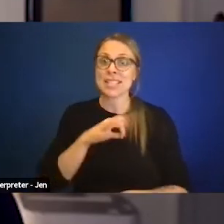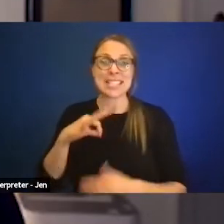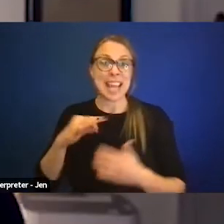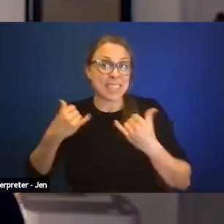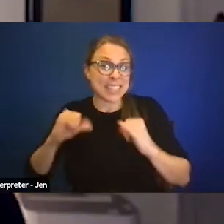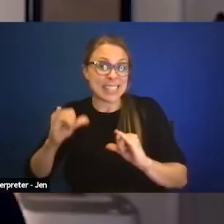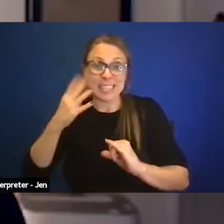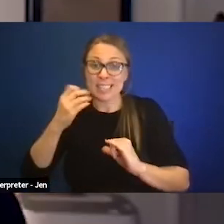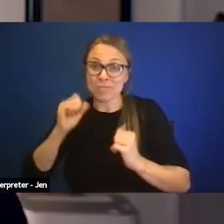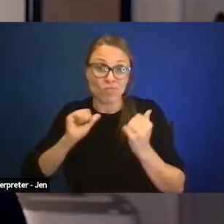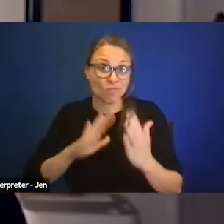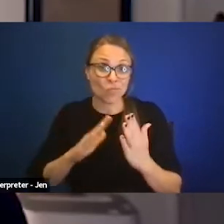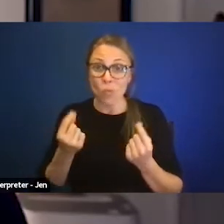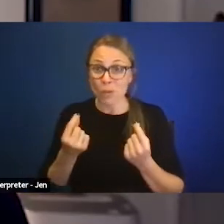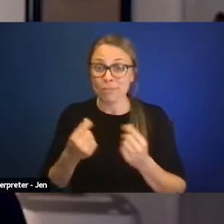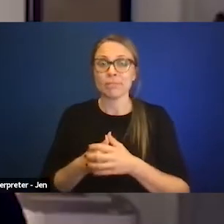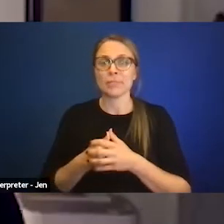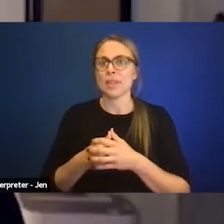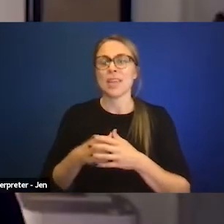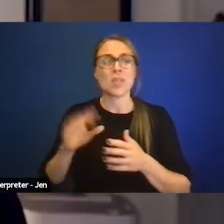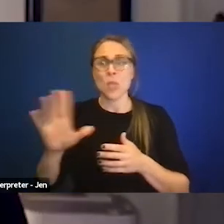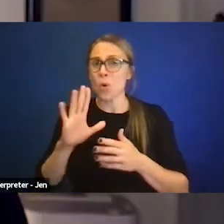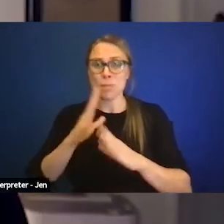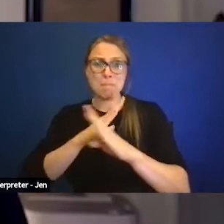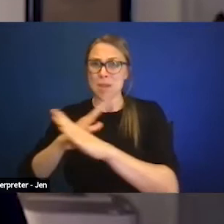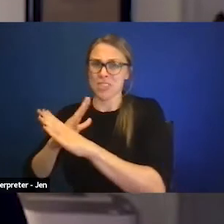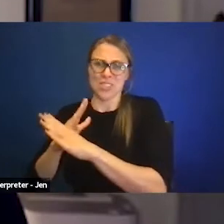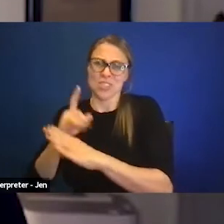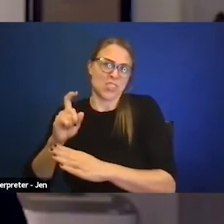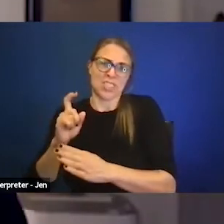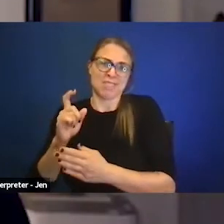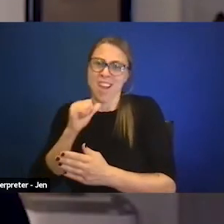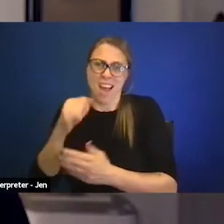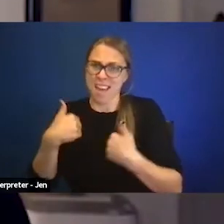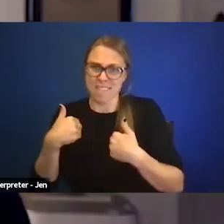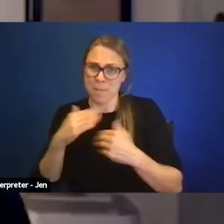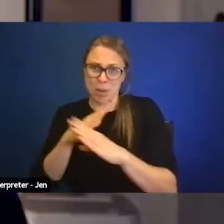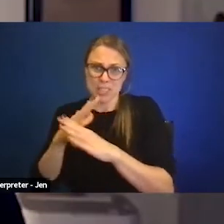that they should no longer be facing. But talking about what should or shouldn't happen,